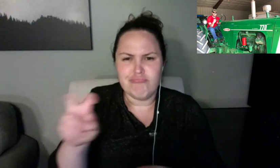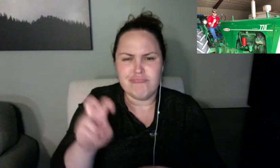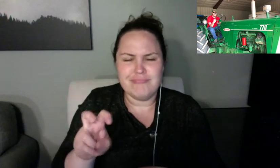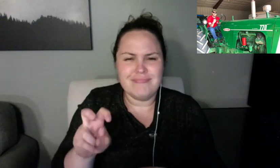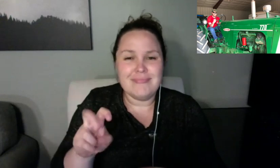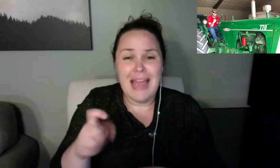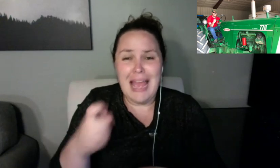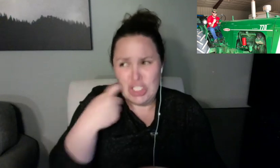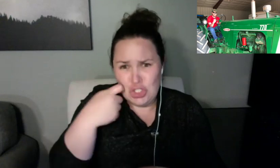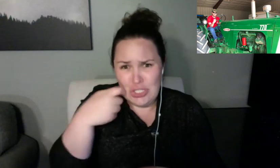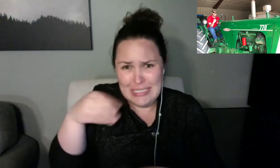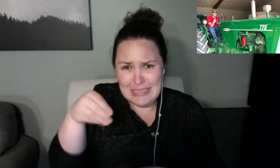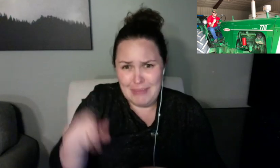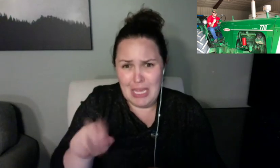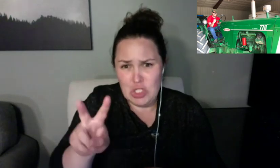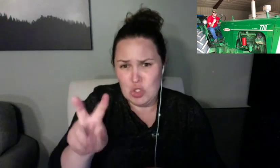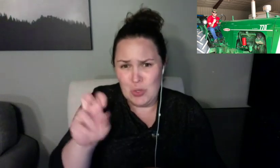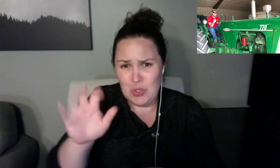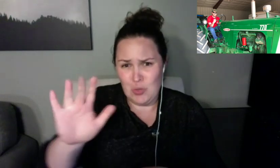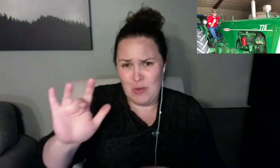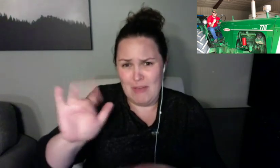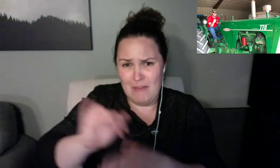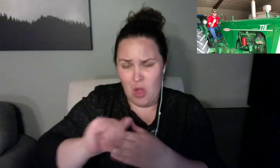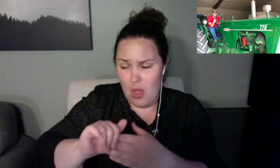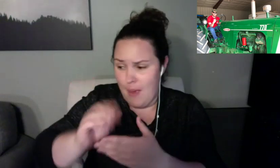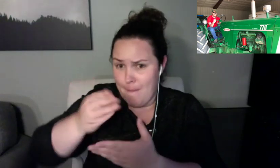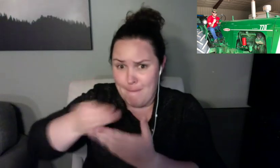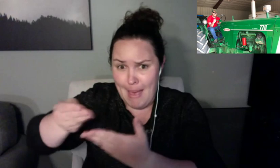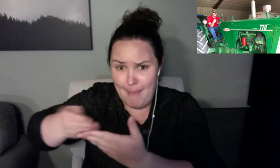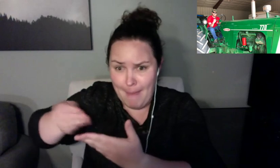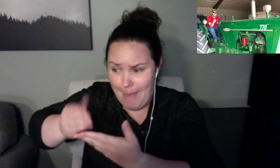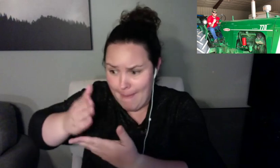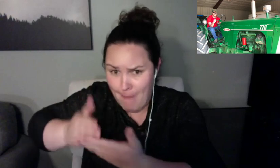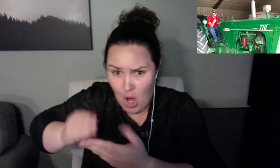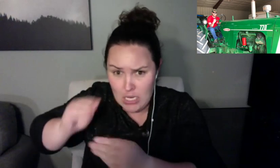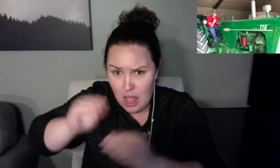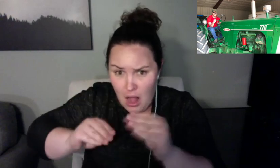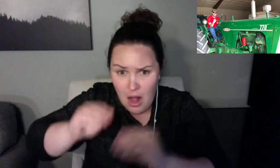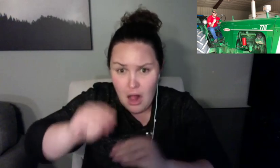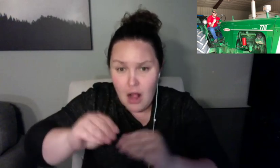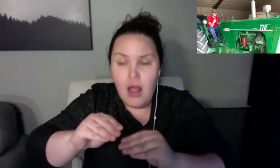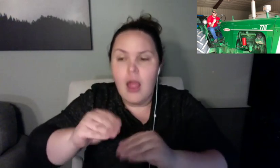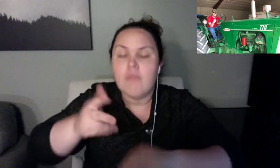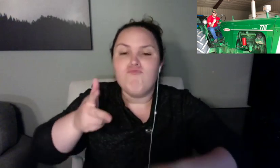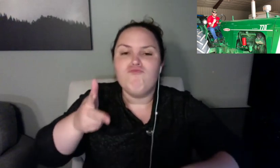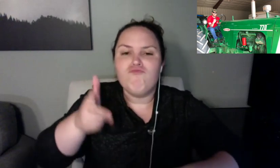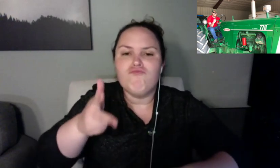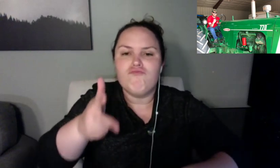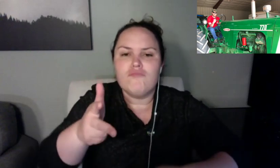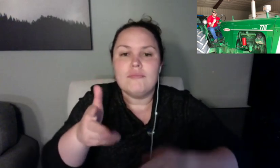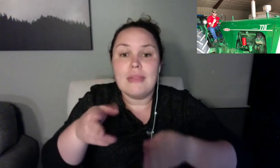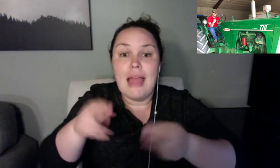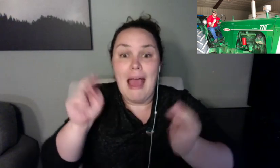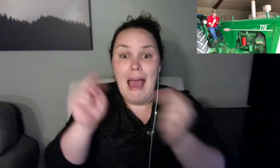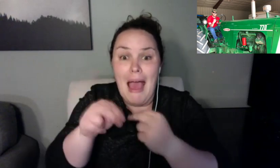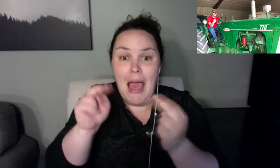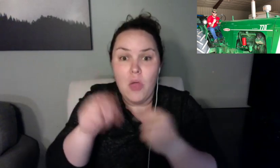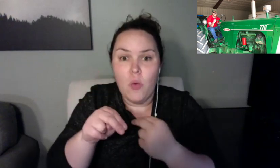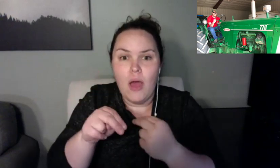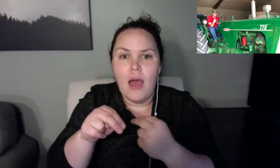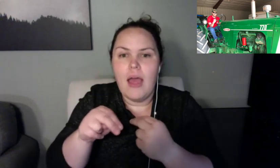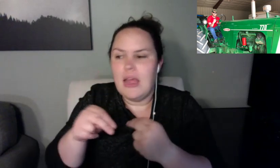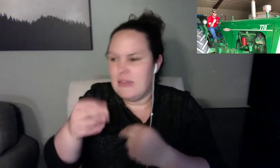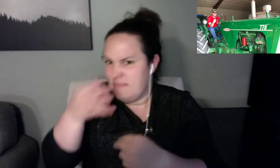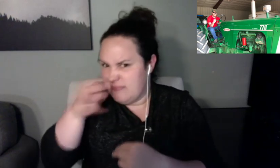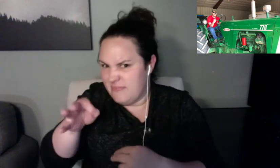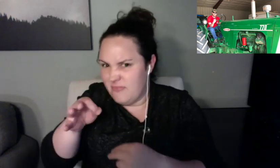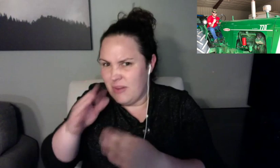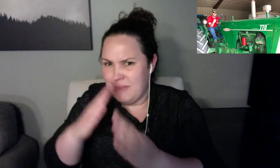What you do to try to take some of the sting away from them is when they ask you if you